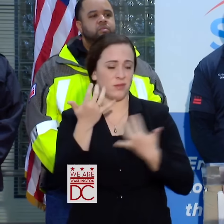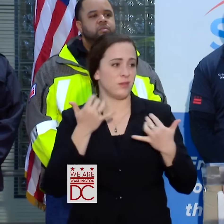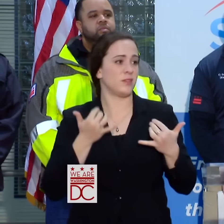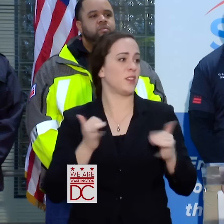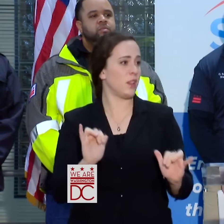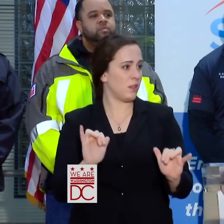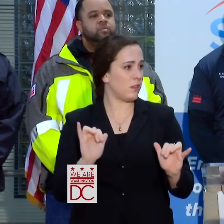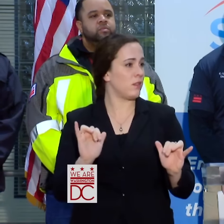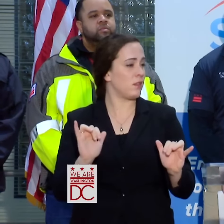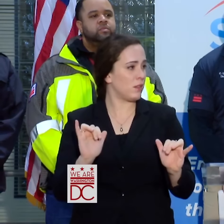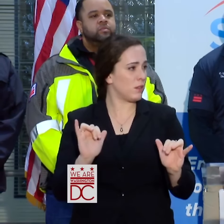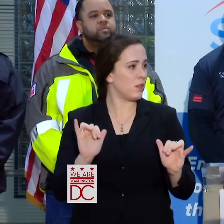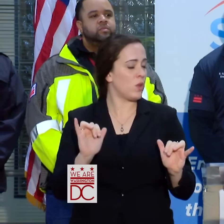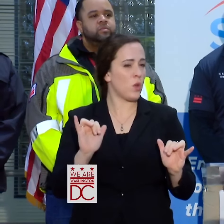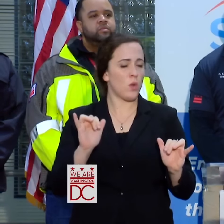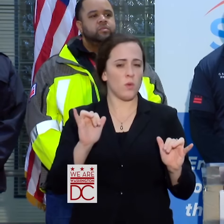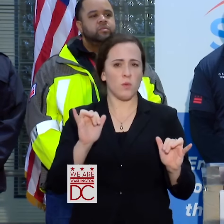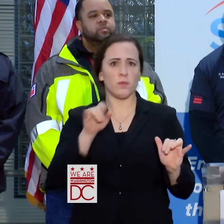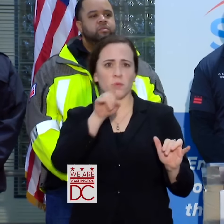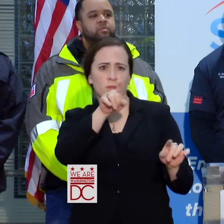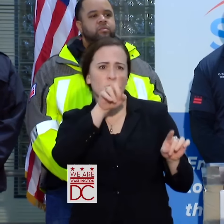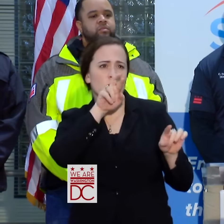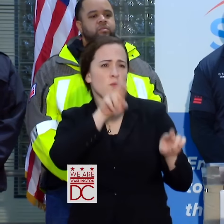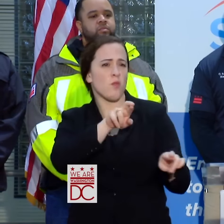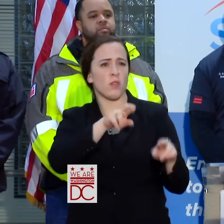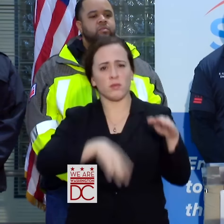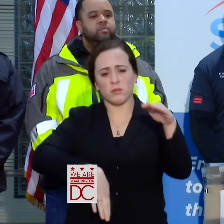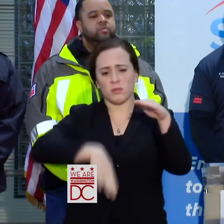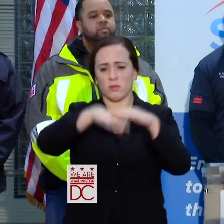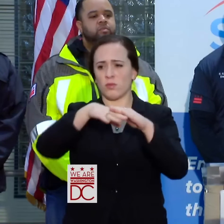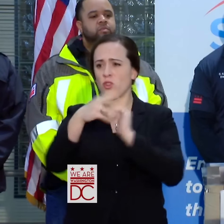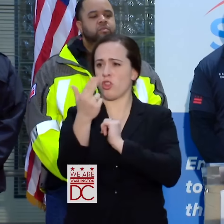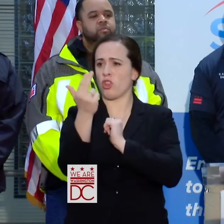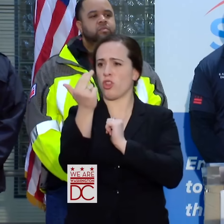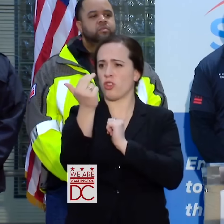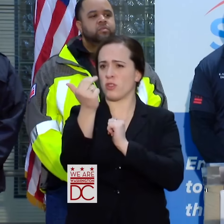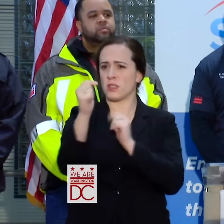WE HAVE REPORTS OF UP TO 13 INCHES OF SNOWFALL IN